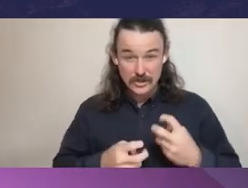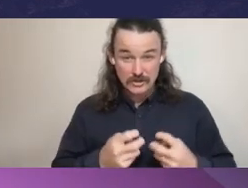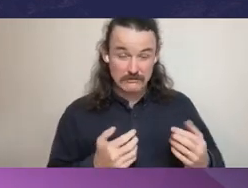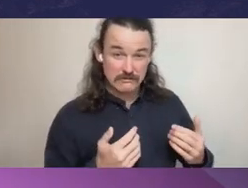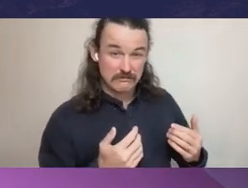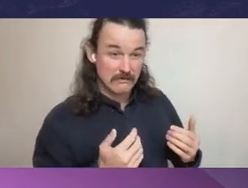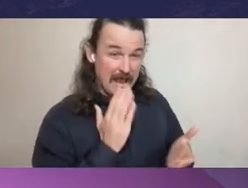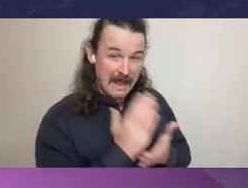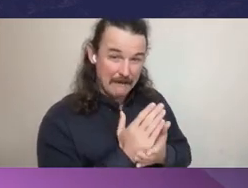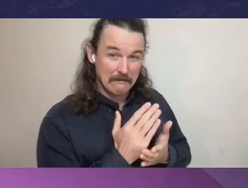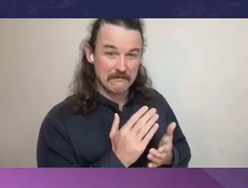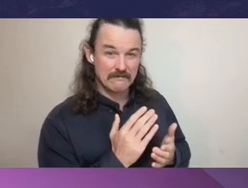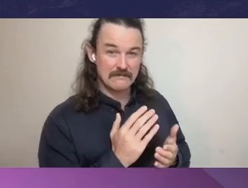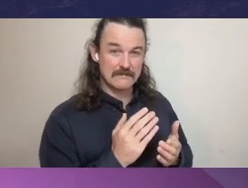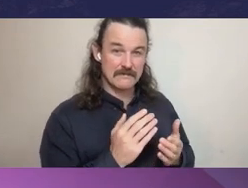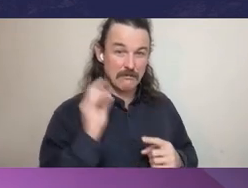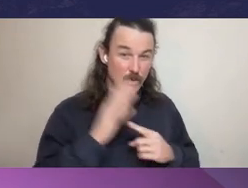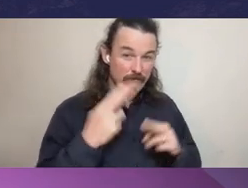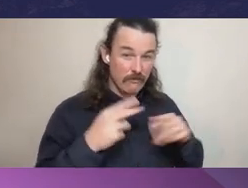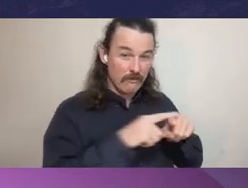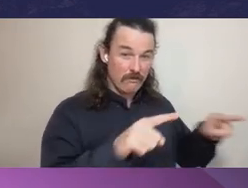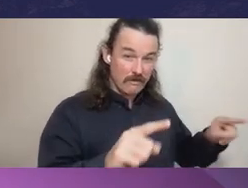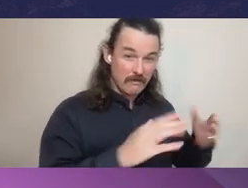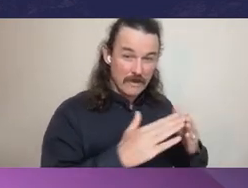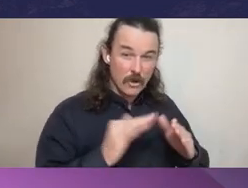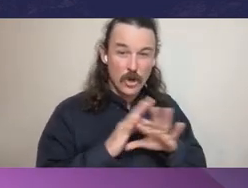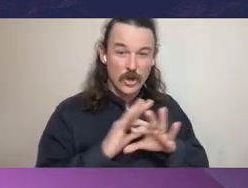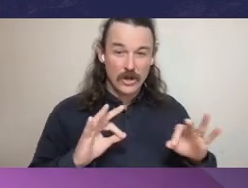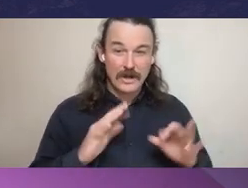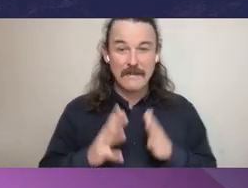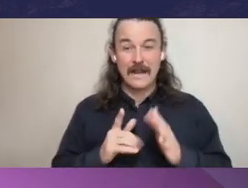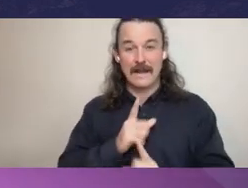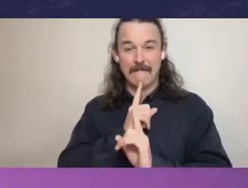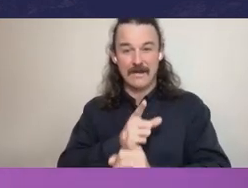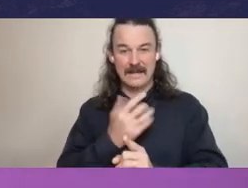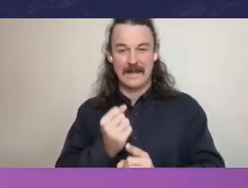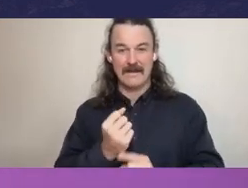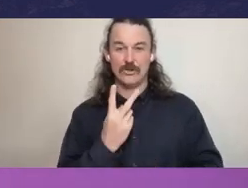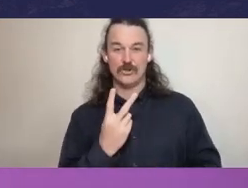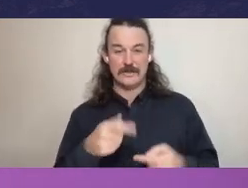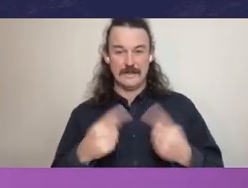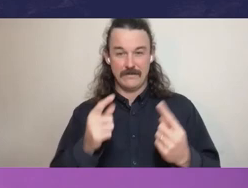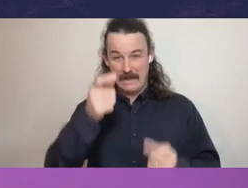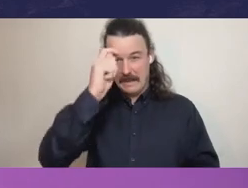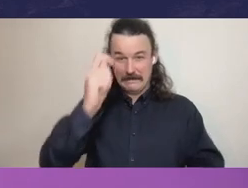And so if the adviser is able to play a too-dominant role, we immediately have the risk that